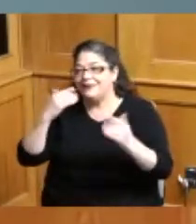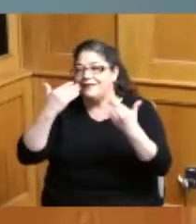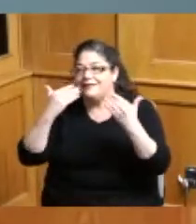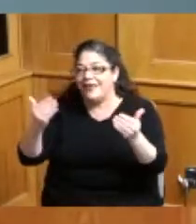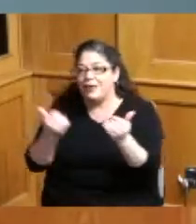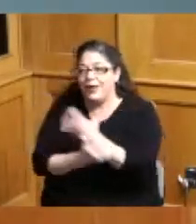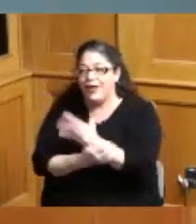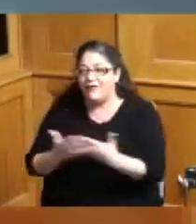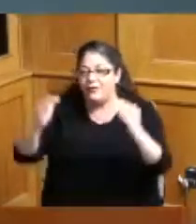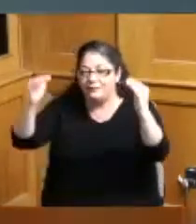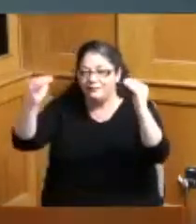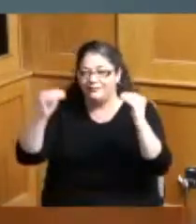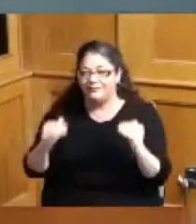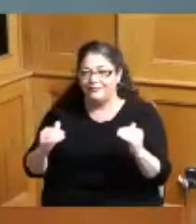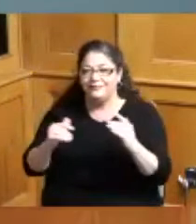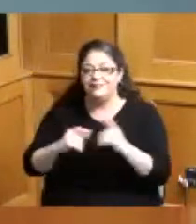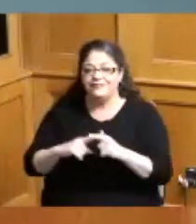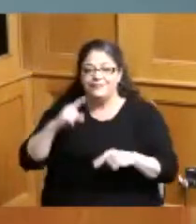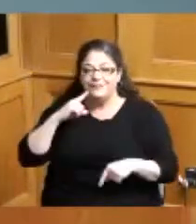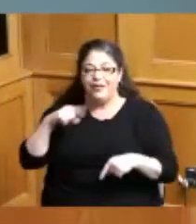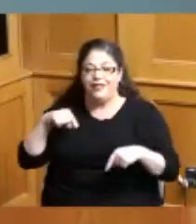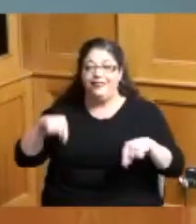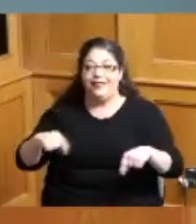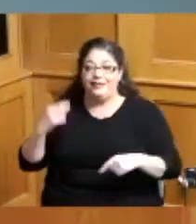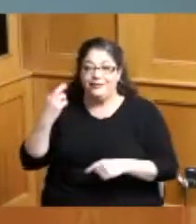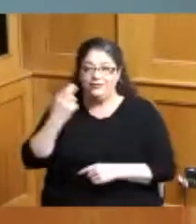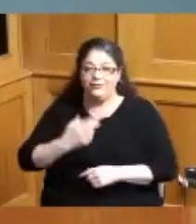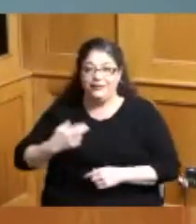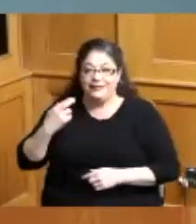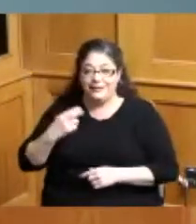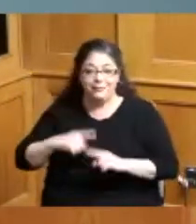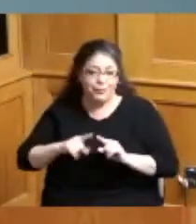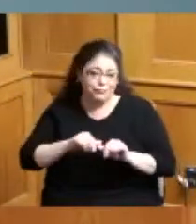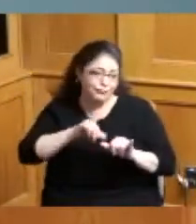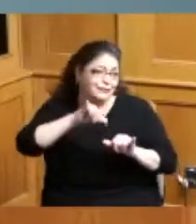necessarily here for this purpose but but you stayed and you're here and I